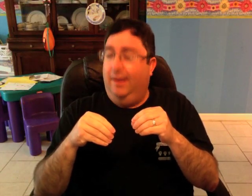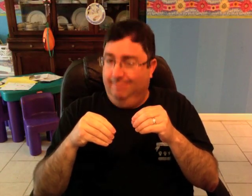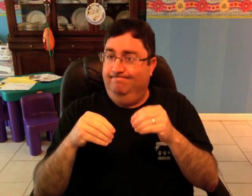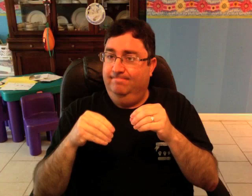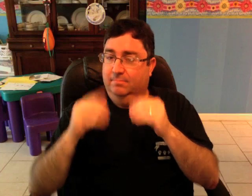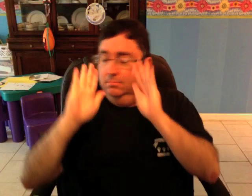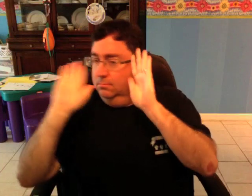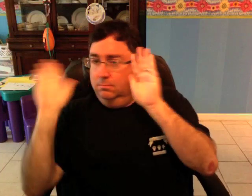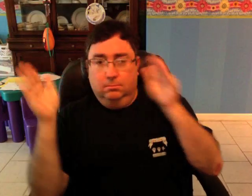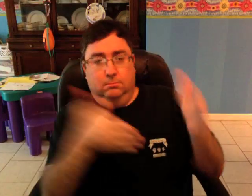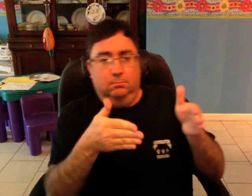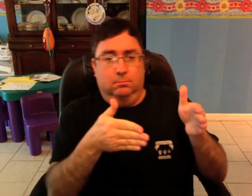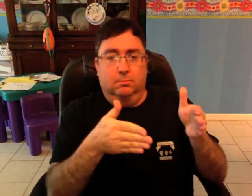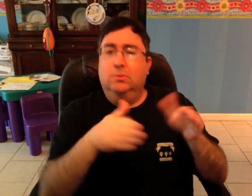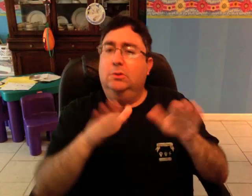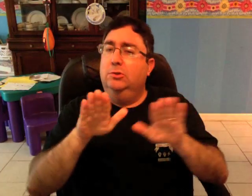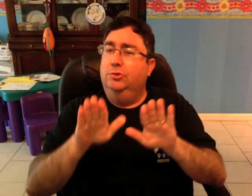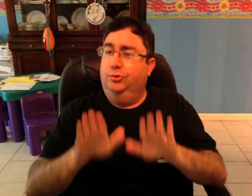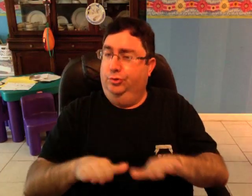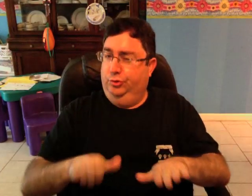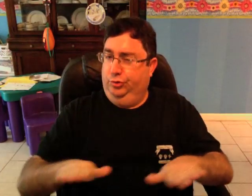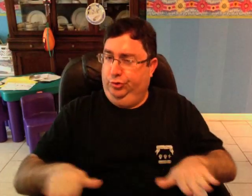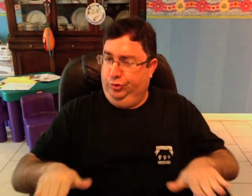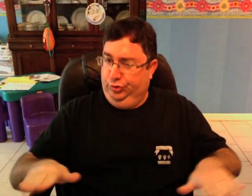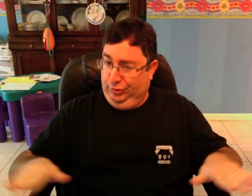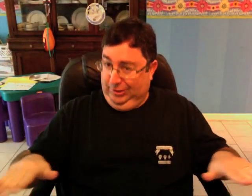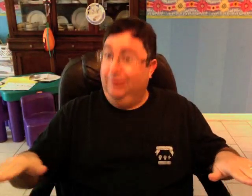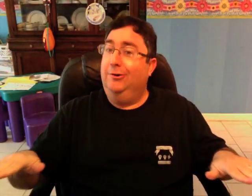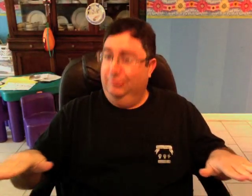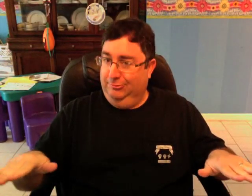shift their marketing to children.